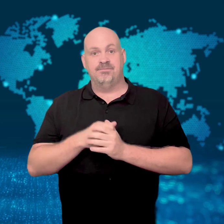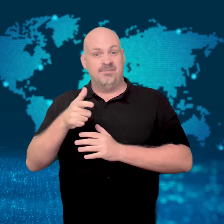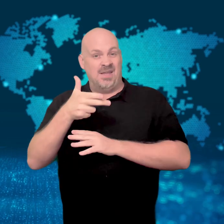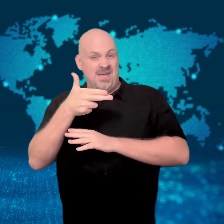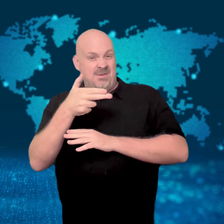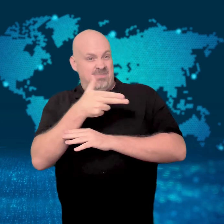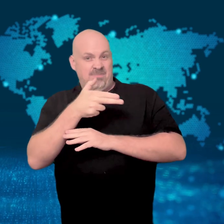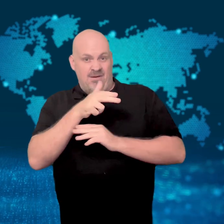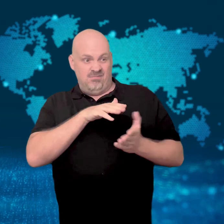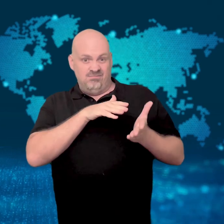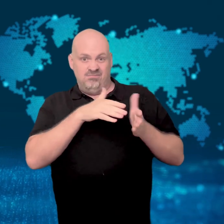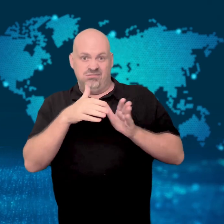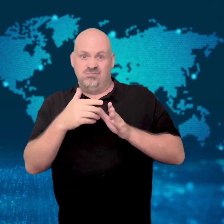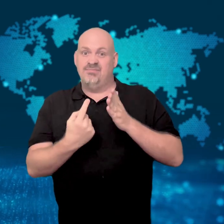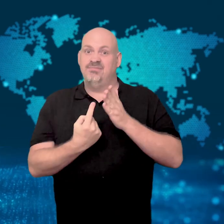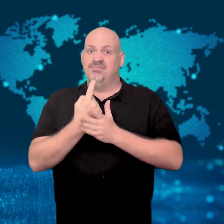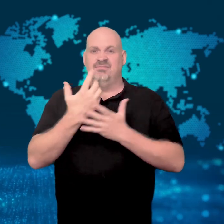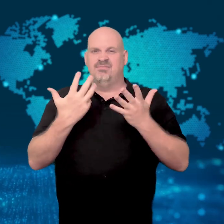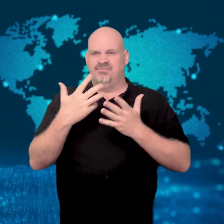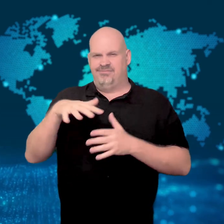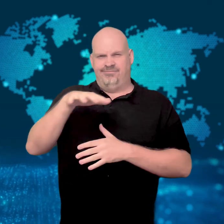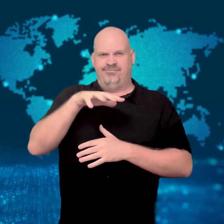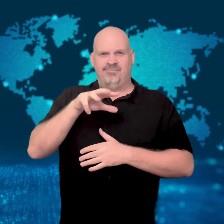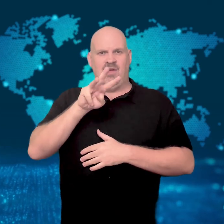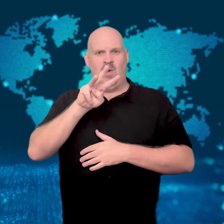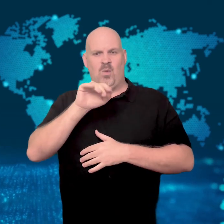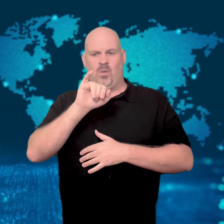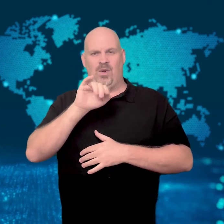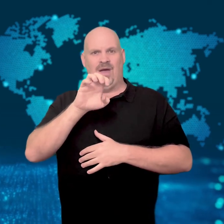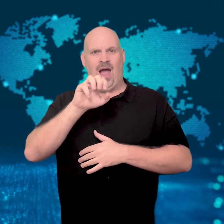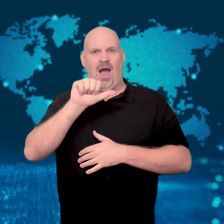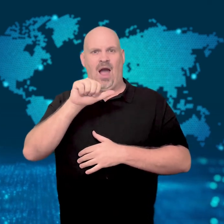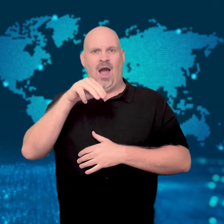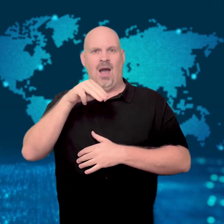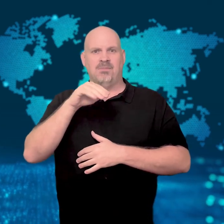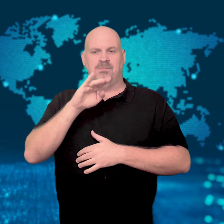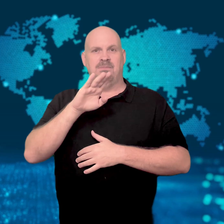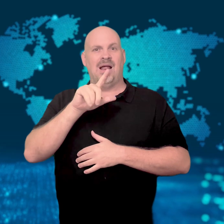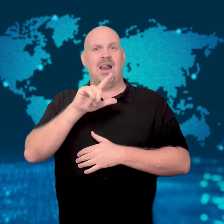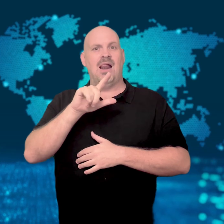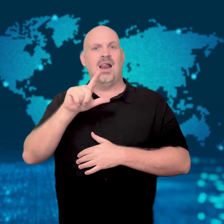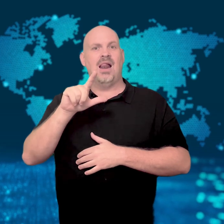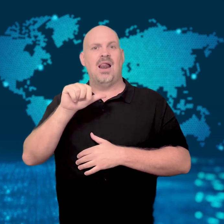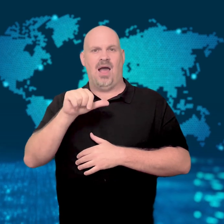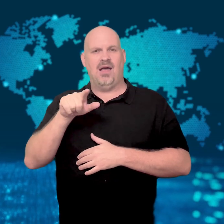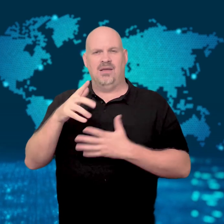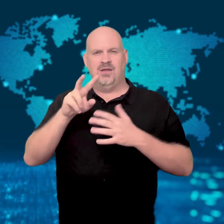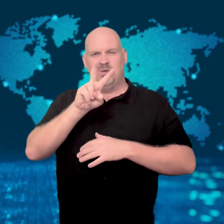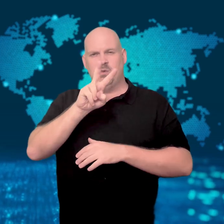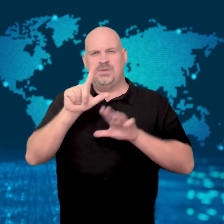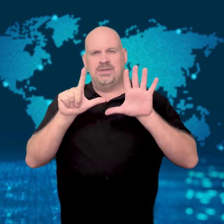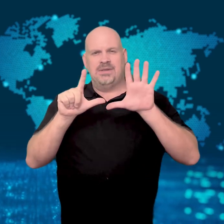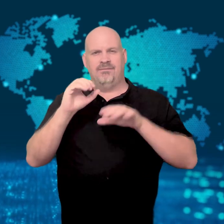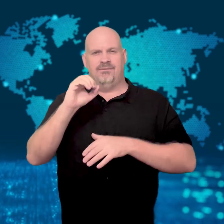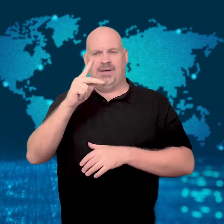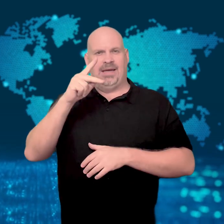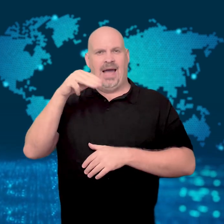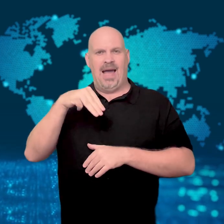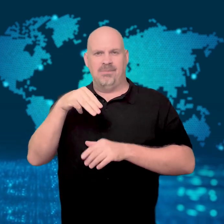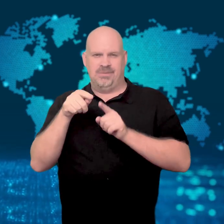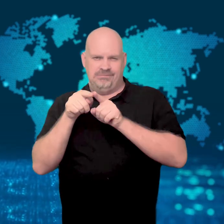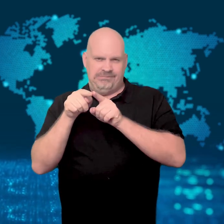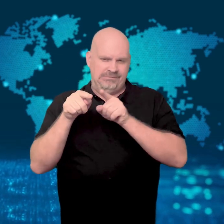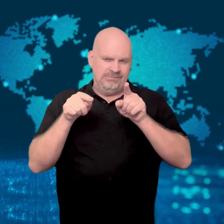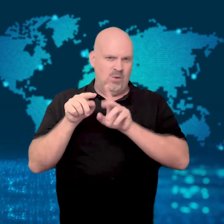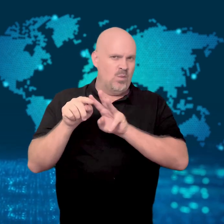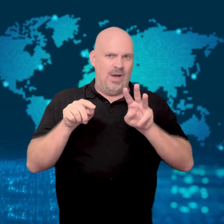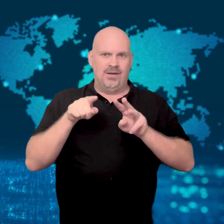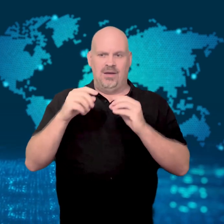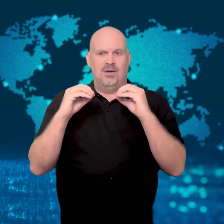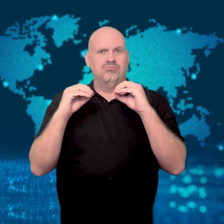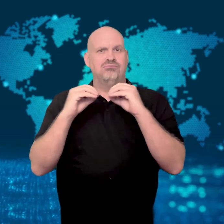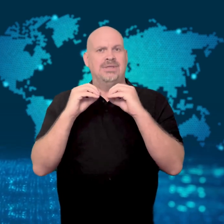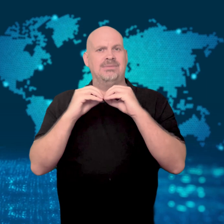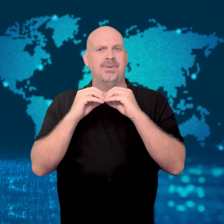The killings took place in Wieambilla, 270 kilometers west of Brisbane